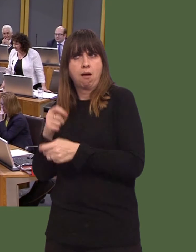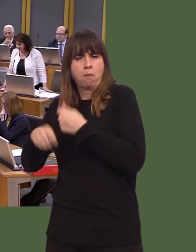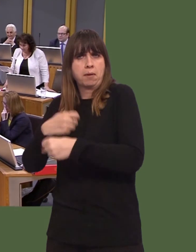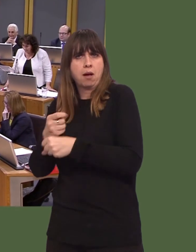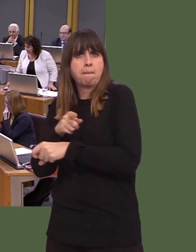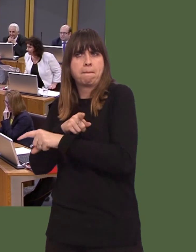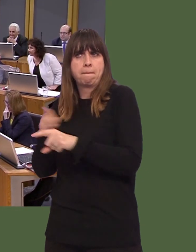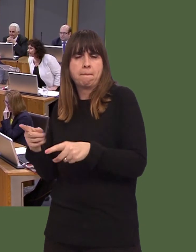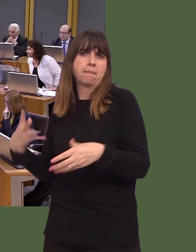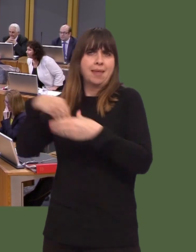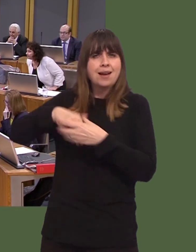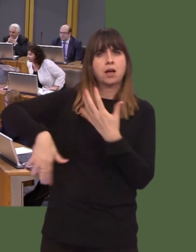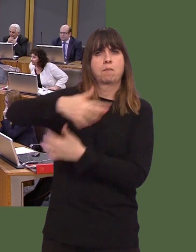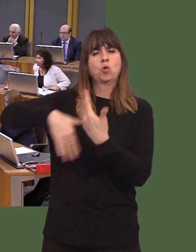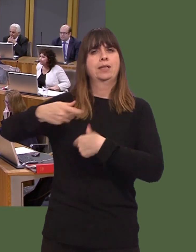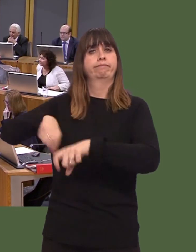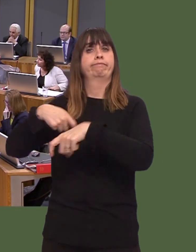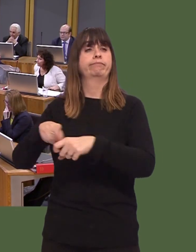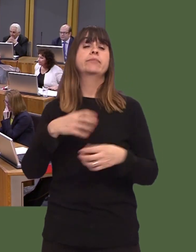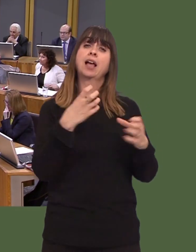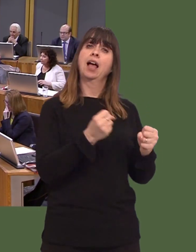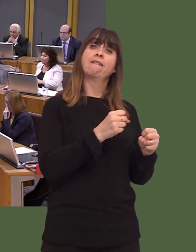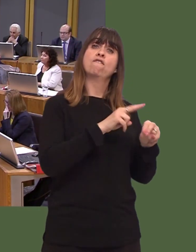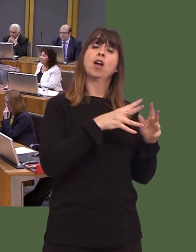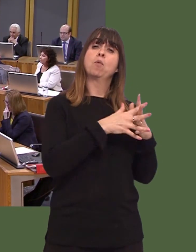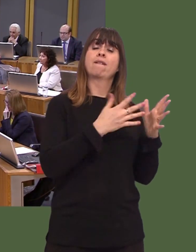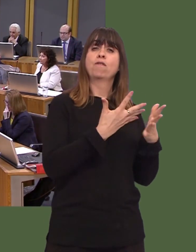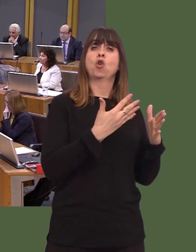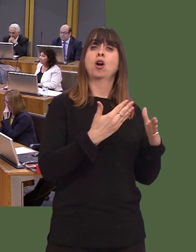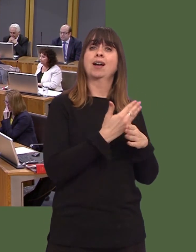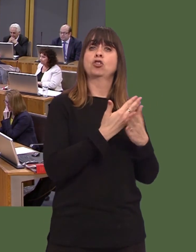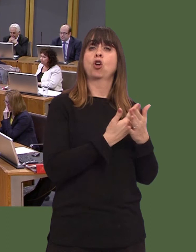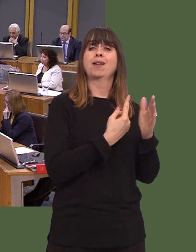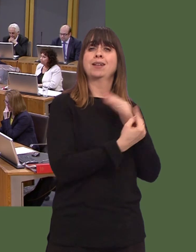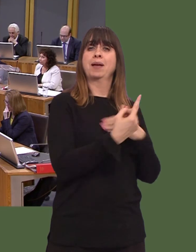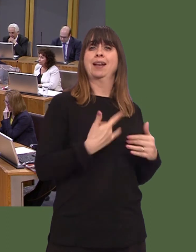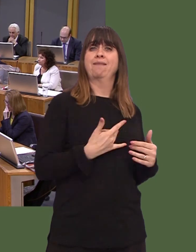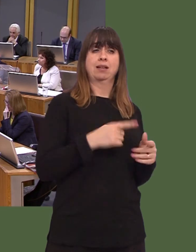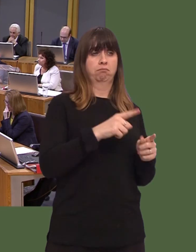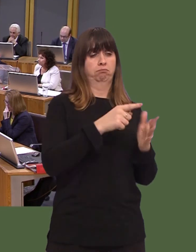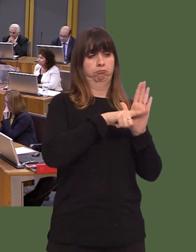OAQ(5)0520(FM) Carwyn Jones: Our ëFramework for Action on Independent Livingí sets out our plans to support disabled people in Wales to live independently